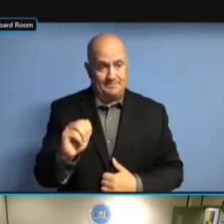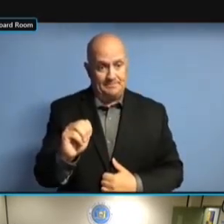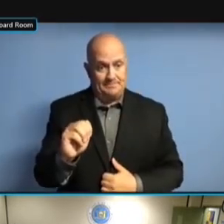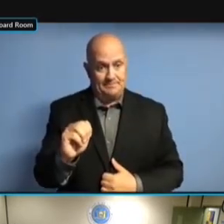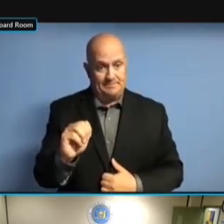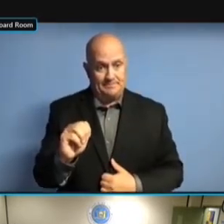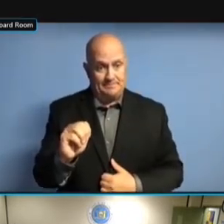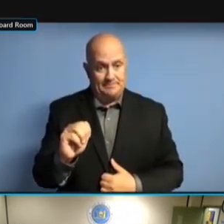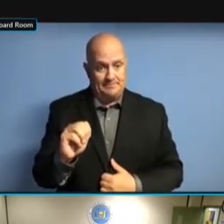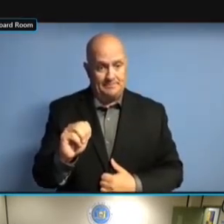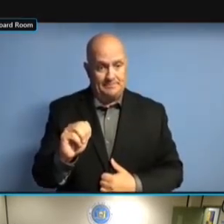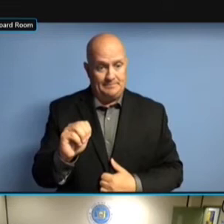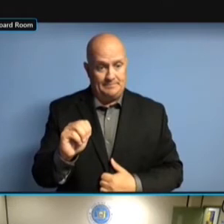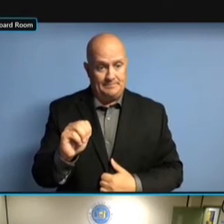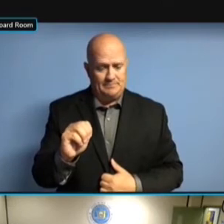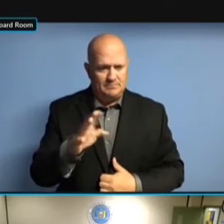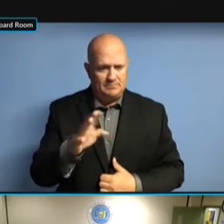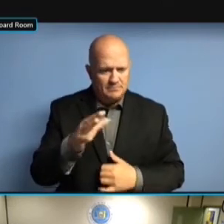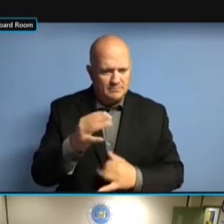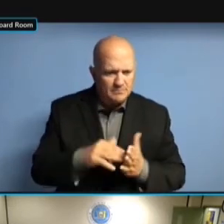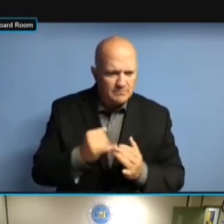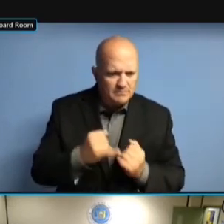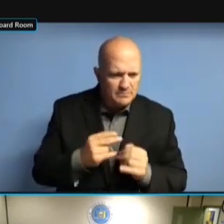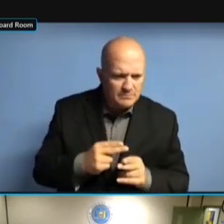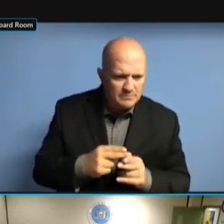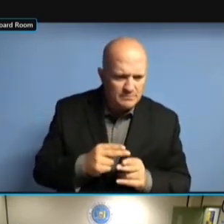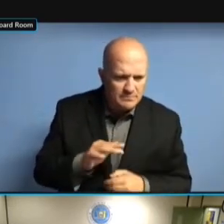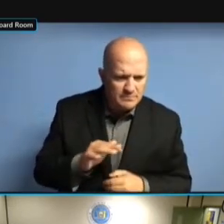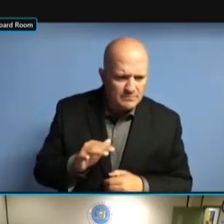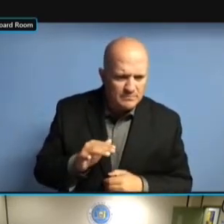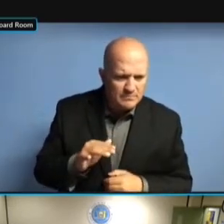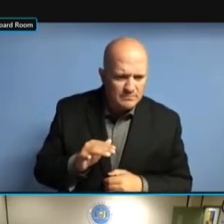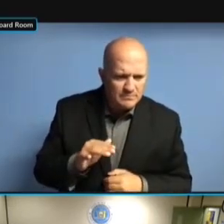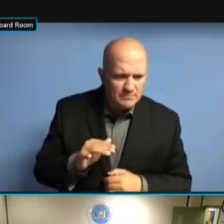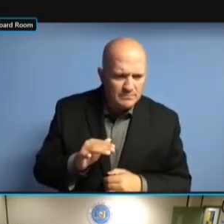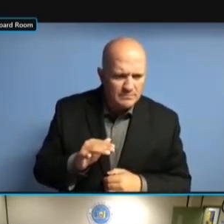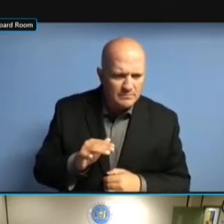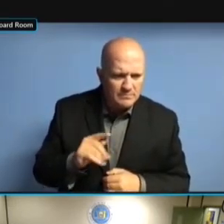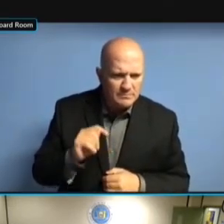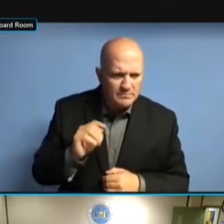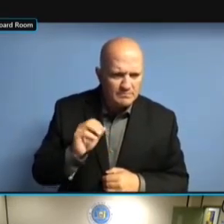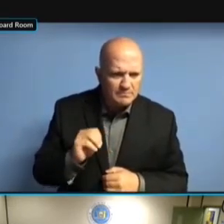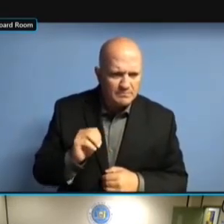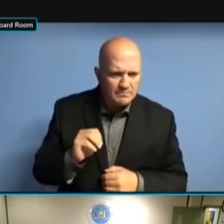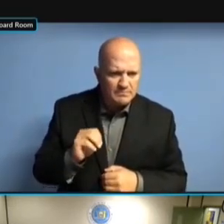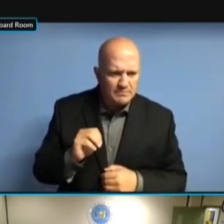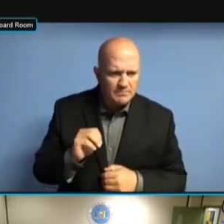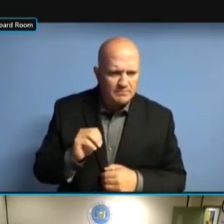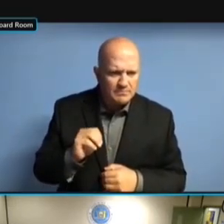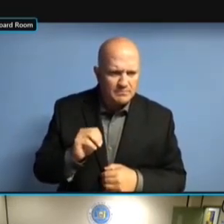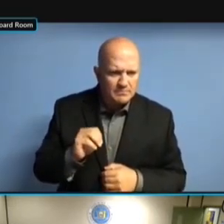WORKING ON THE CERTIFICATIONS WORKING ON THE CERTIFICATIONS FOR WORKING ON THE CERTIFICATIONS FOR THE WORKING ON THE CERTIFICATIONS FOR THE NOVEMBER WORKING ON THE CERTIFICATIONS FOR THE NOVEMBER GENERAL FOR THE NOVEMBER GENERAL FOR THE NOVEMBER GENERAL ELECTION. ELECTION. ELECTION. WE ELECTION. WE RECEIVED ELECTION. WE RECEIVED THE ELECTION. WE RECEIVED THE BALLOT ELECTION. WE RECEIVED THE BALLOT ACCESS WE RECEIVED THE BALLOT ACCESS WE RECEIVED THE BALLOT ACCESS FILINGS WE RECEIVED THE BALLOT ACCESS FILINGS FROM WE RECEIVED THE BALLOT ACCESS FILINGS FROM THE WE RECEIVED THE BALLOT ACCESS FILINGS FROM THE JUDICIAL FILINGS FROM THE JUDICIAL FILINGS FROM THE JUDICIAL CONVENTION. CONVENTION. CONVENTION. THERE CONVENTION. THERE IS